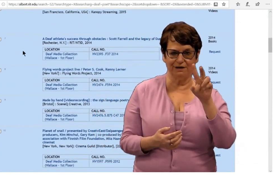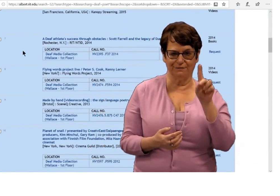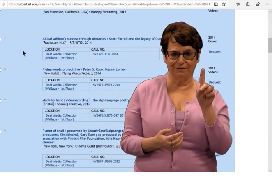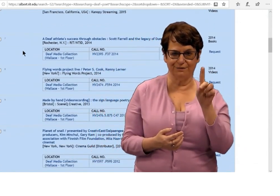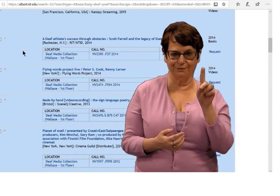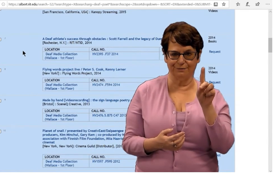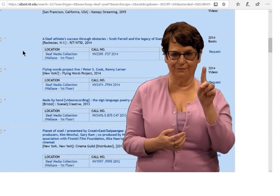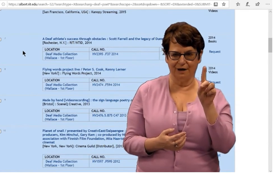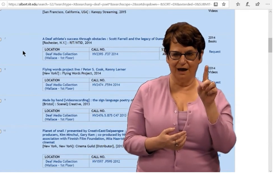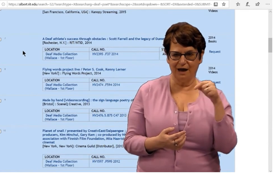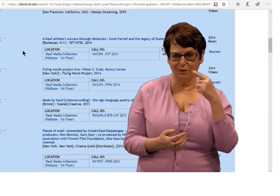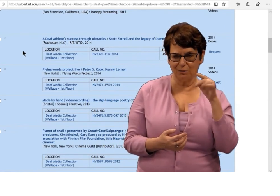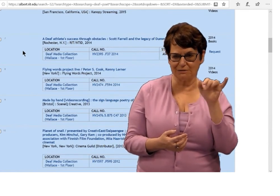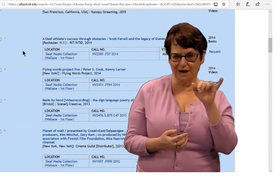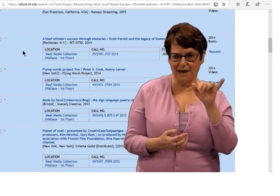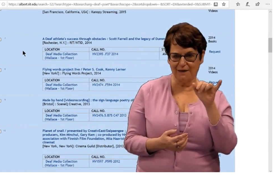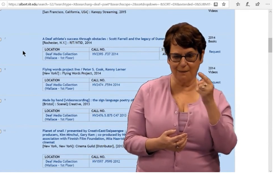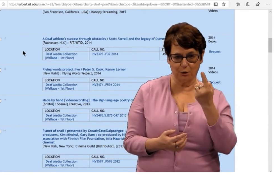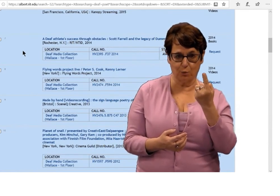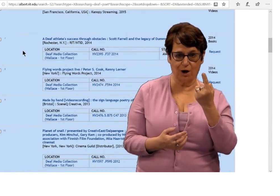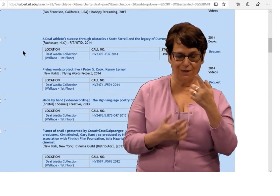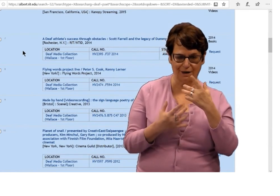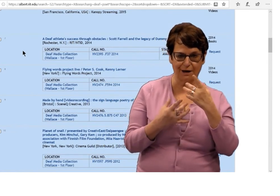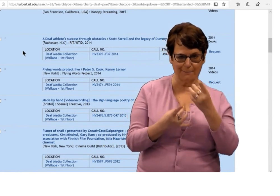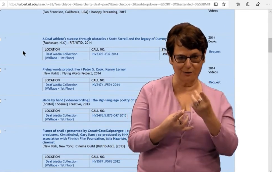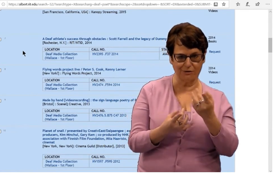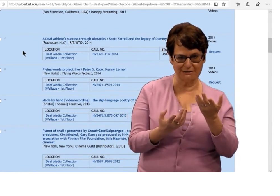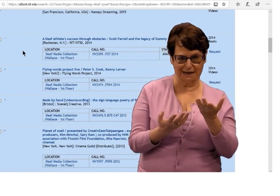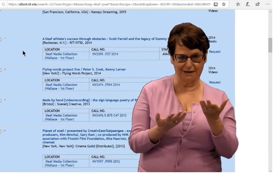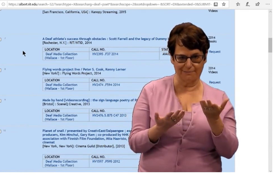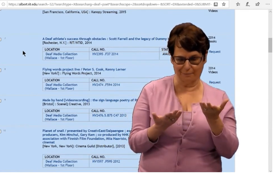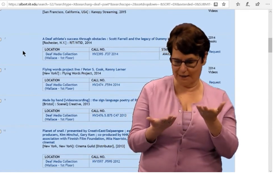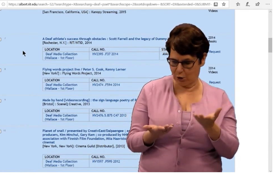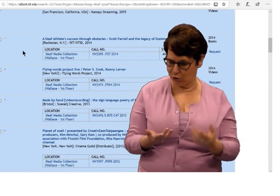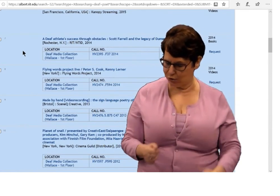Now I want to find a DVD it looks like there's